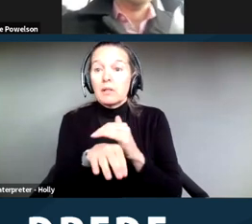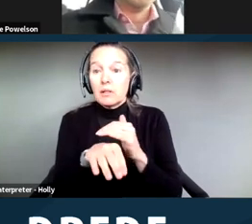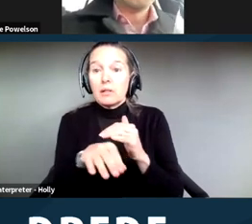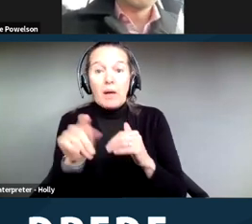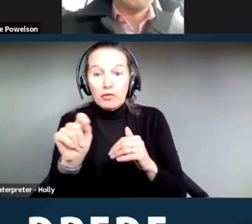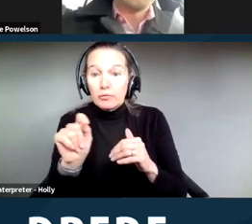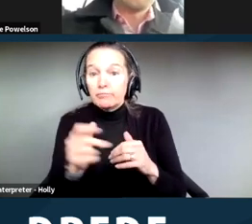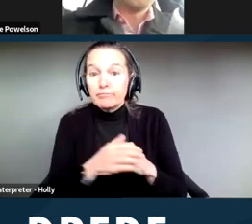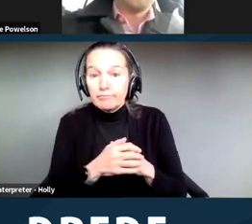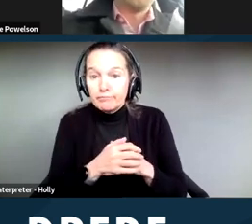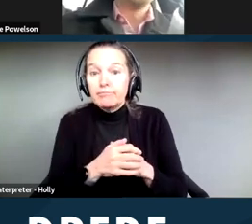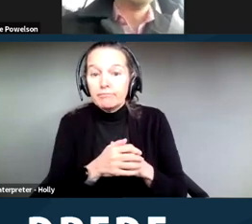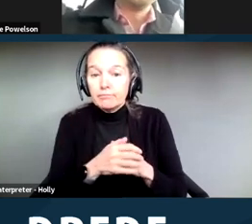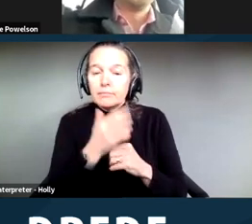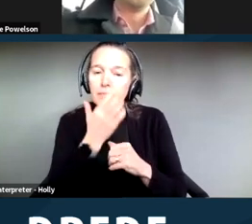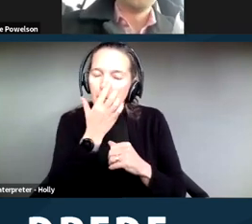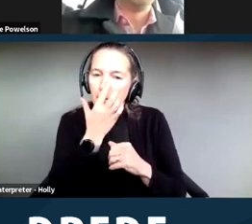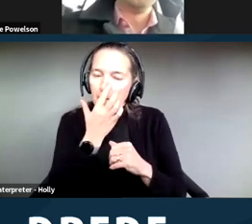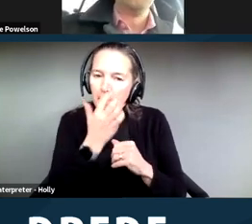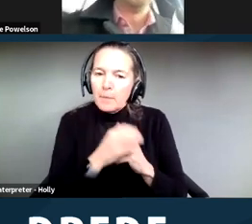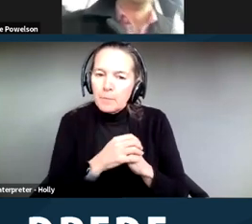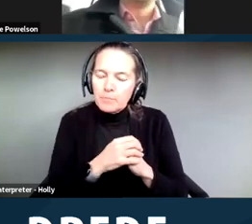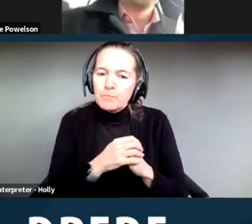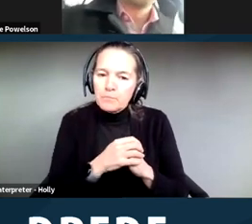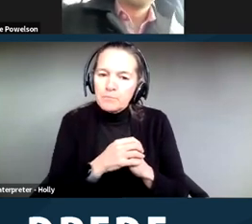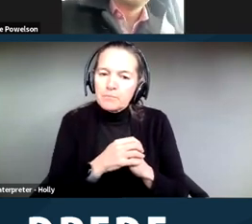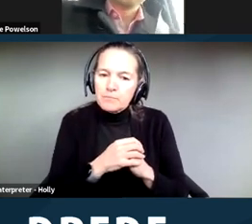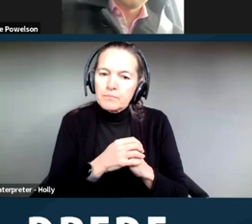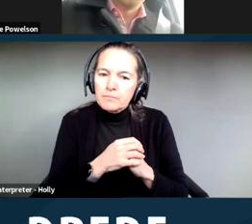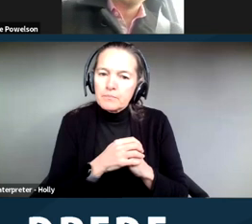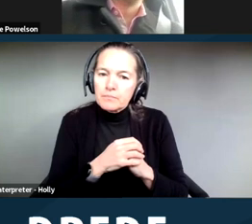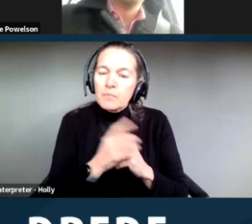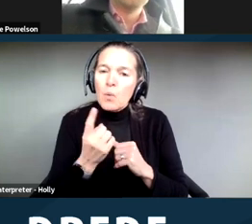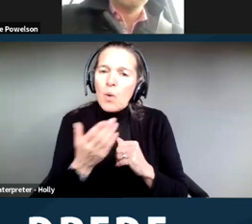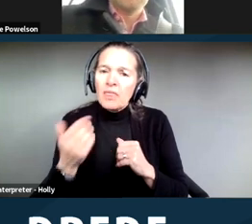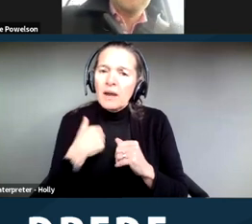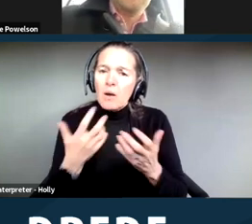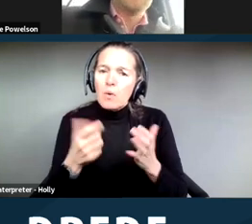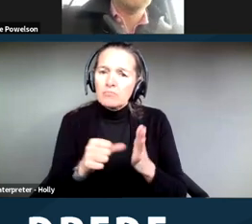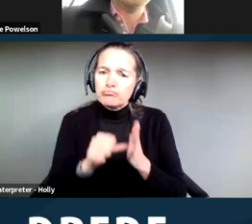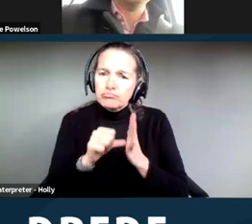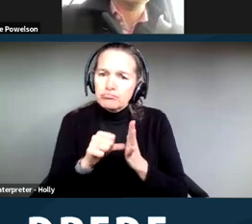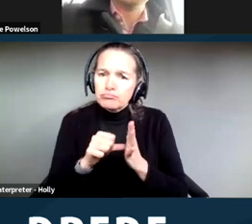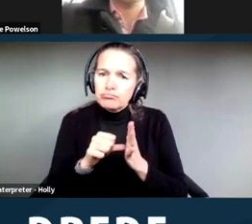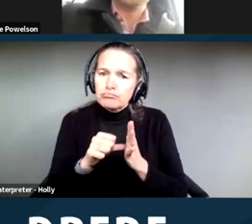But one thing that I think I really want to report on people is how important the ADA claims